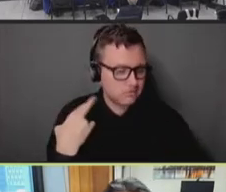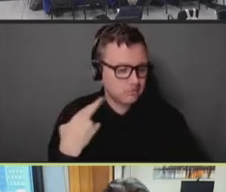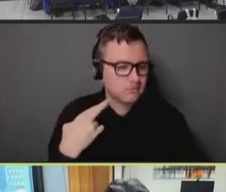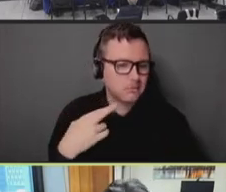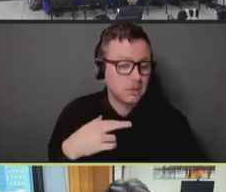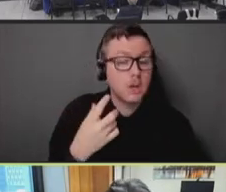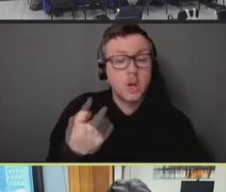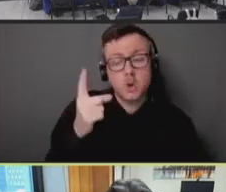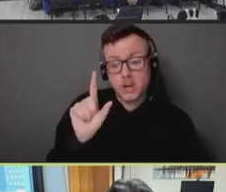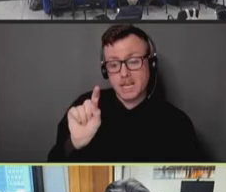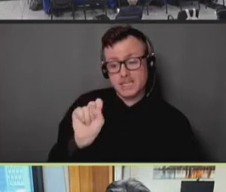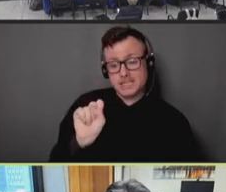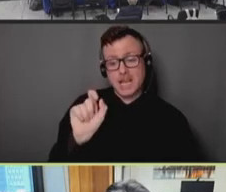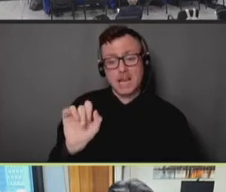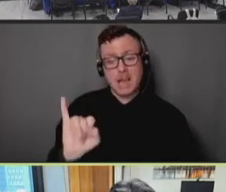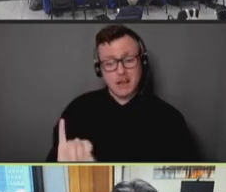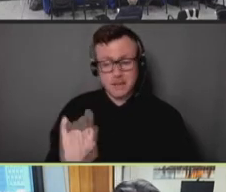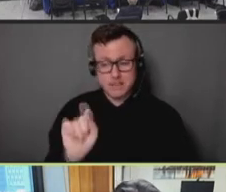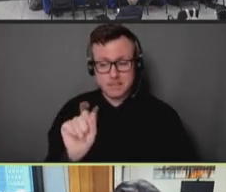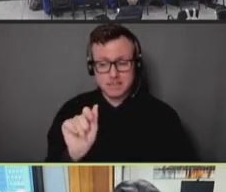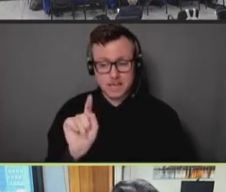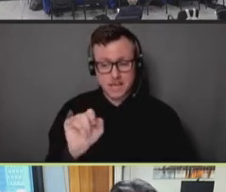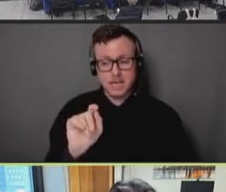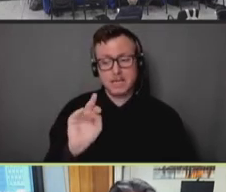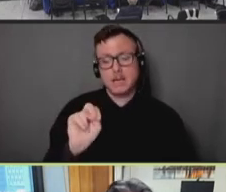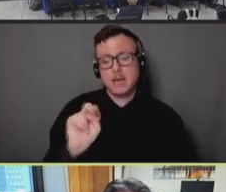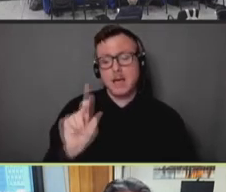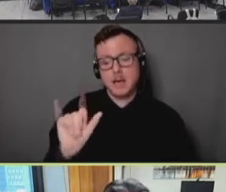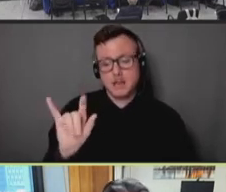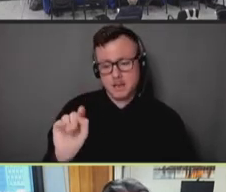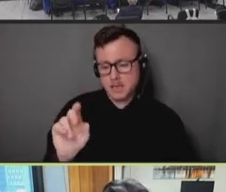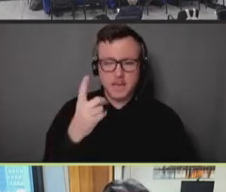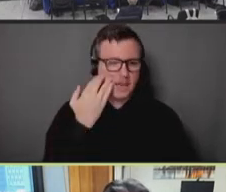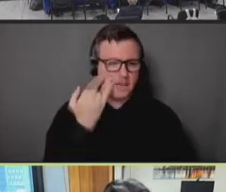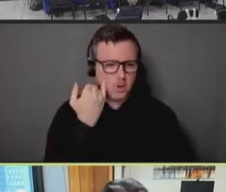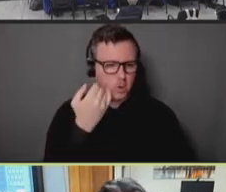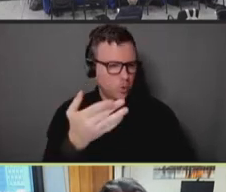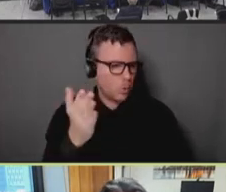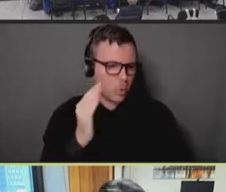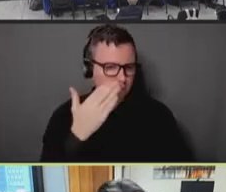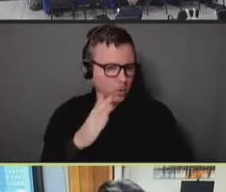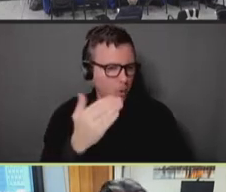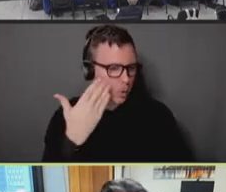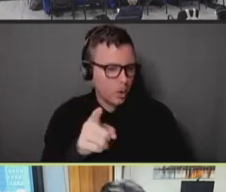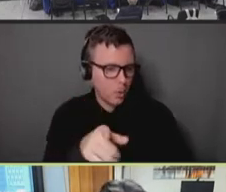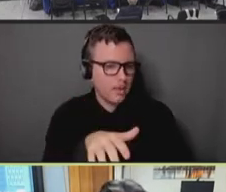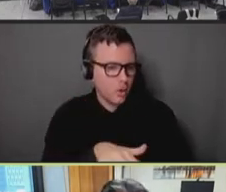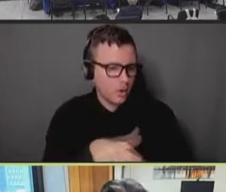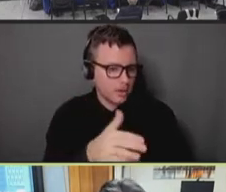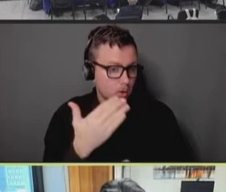also. For those of you who know New York well, Staten Island has also -- as it did with COVID,